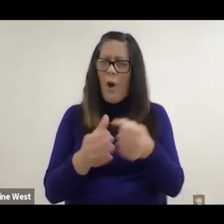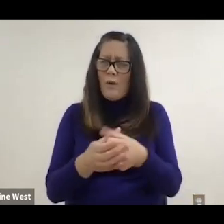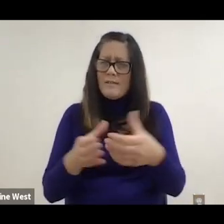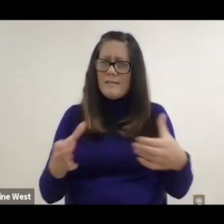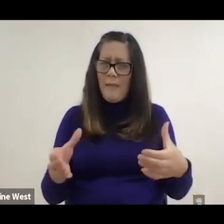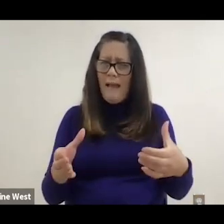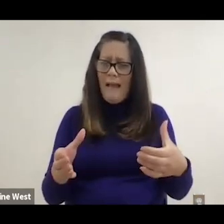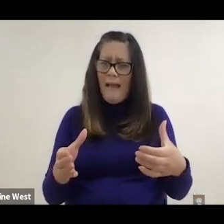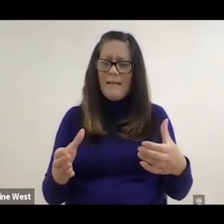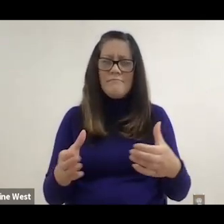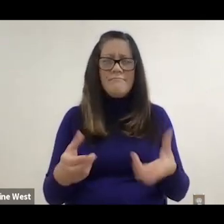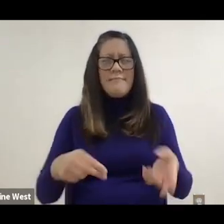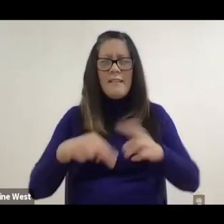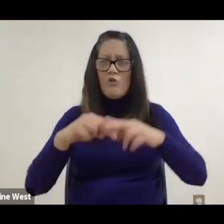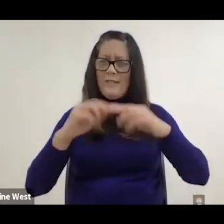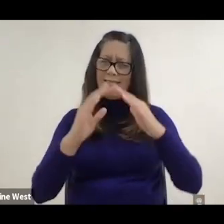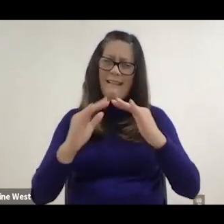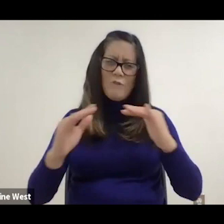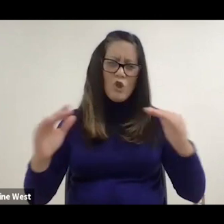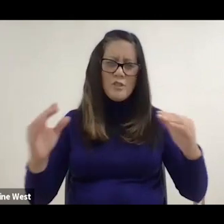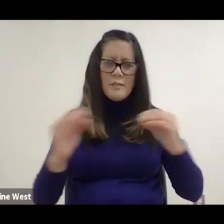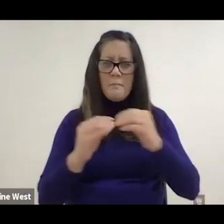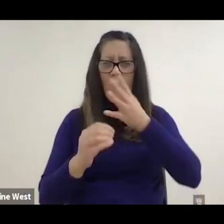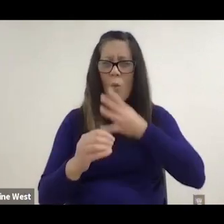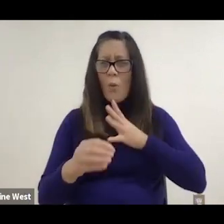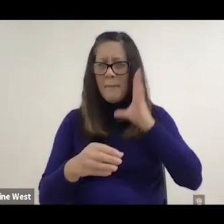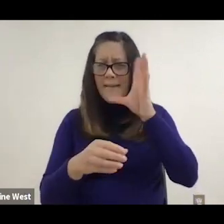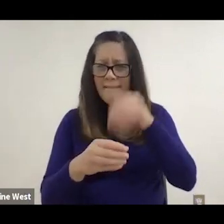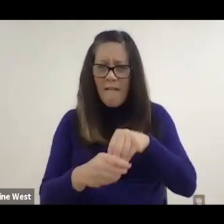inventors and increasing diversity. Get more women inventors, more people,